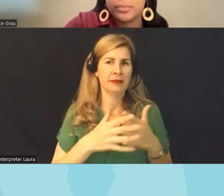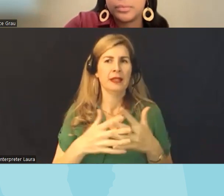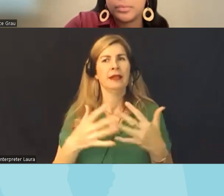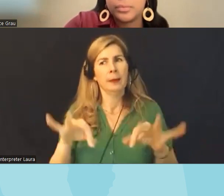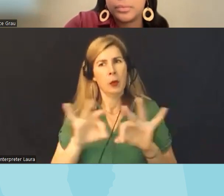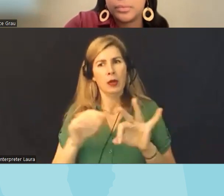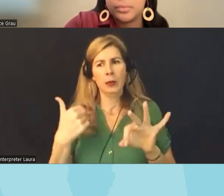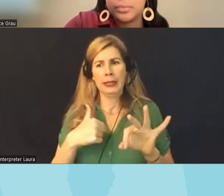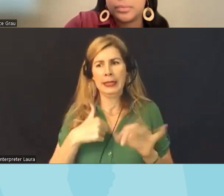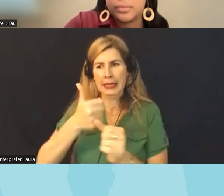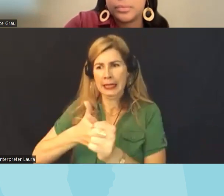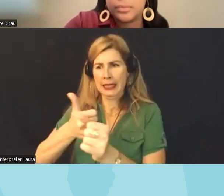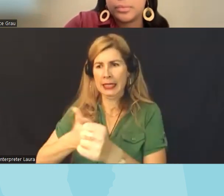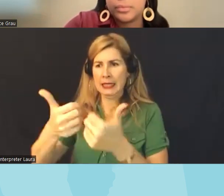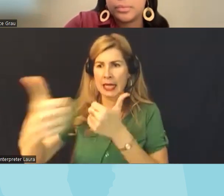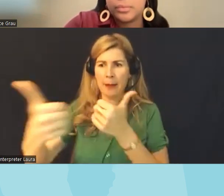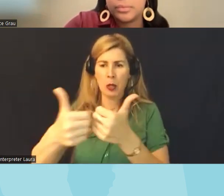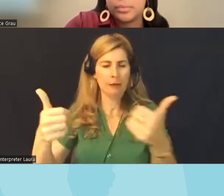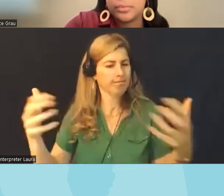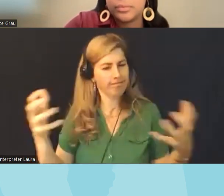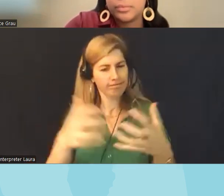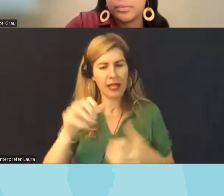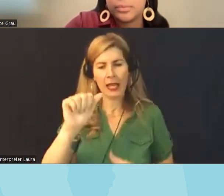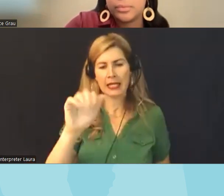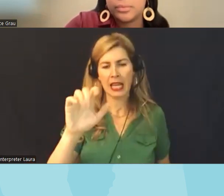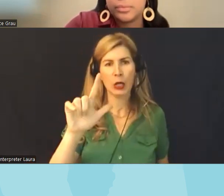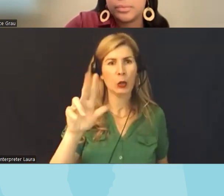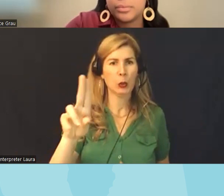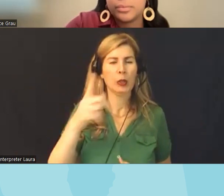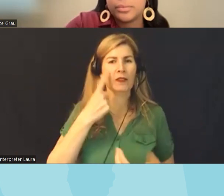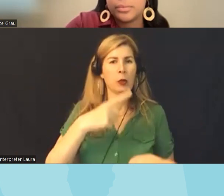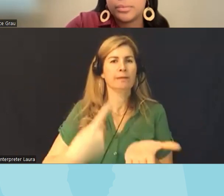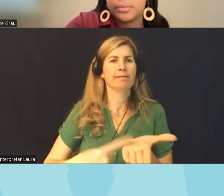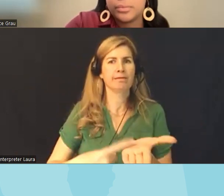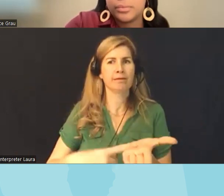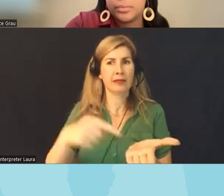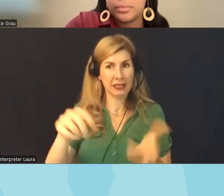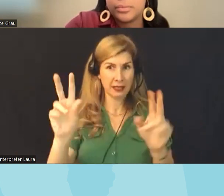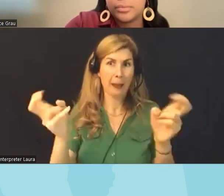as separate Affiliates and and as one ACLU to to have this discussion um is just really um